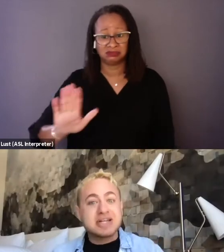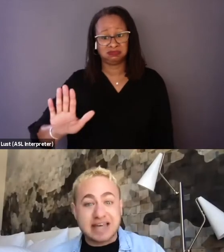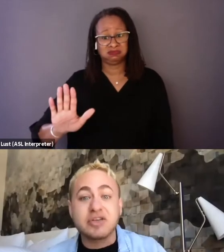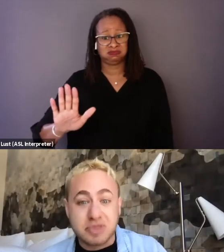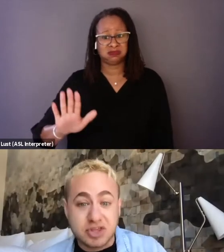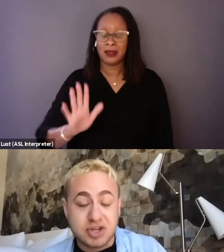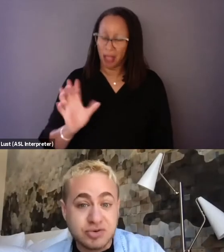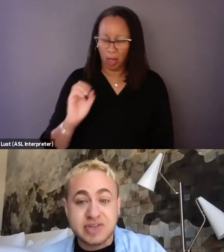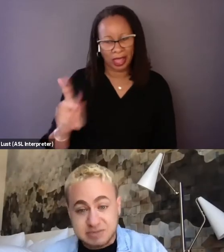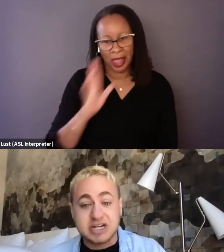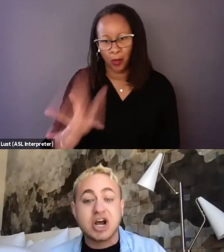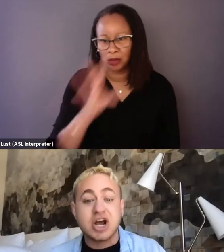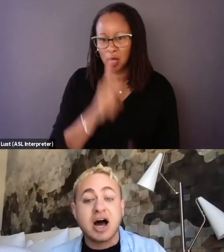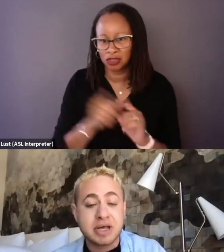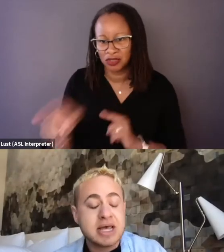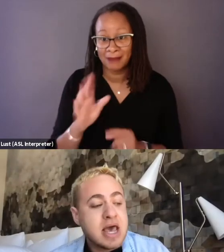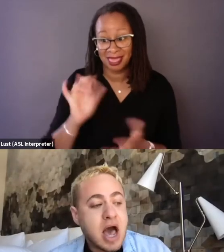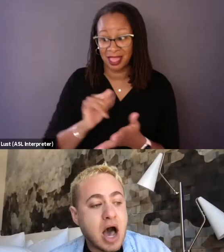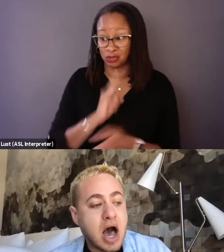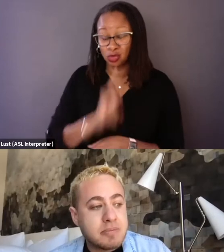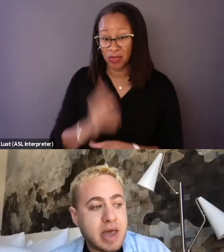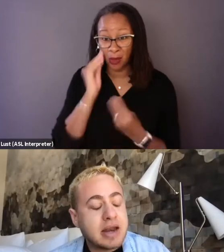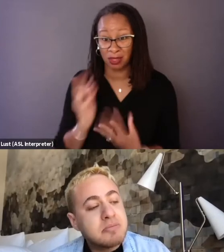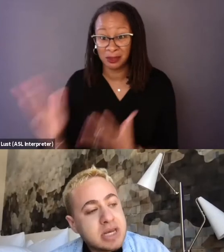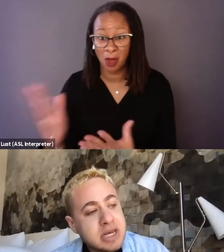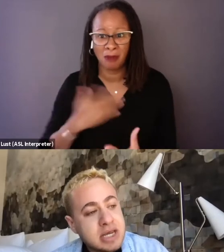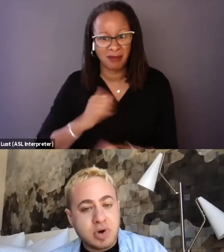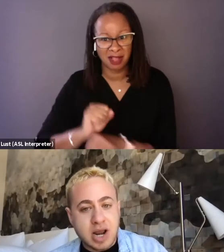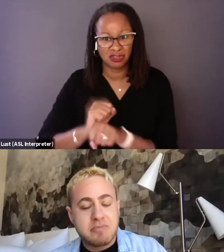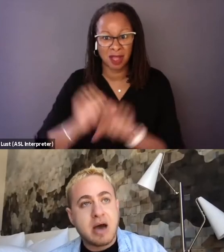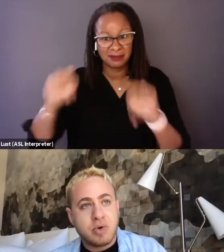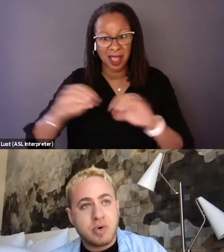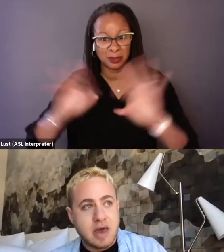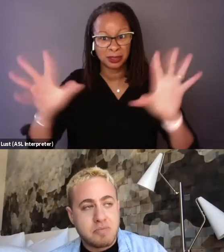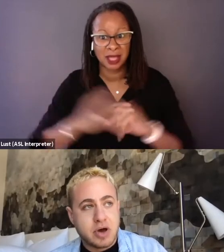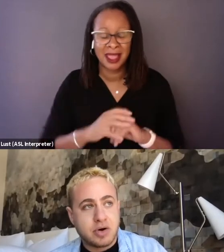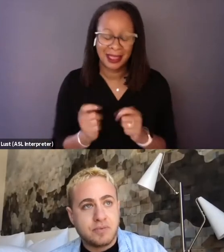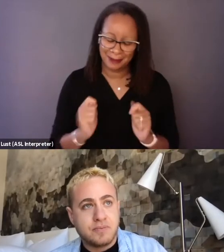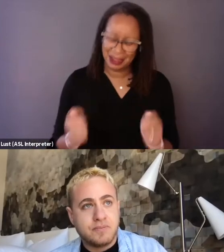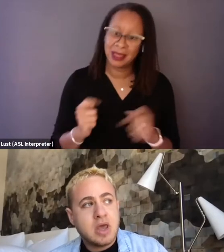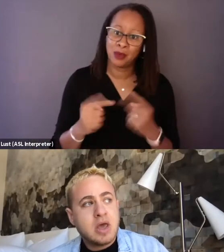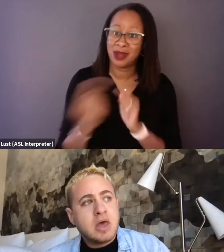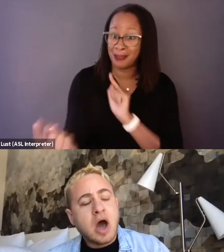I'm gonna tell them the truth, that's my job. And immediately when I met with them though,